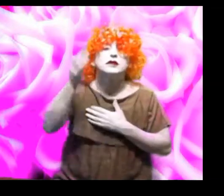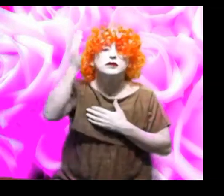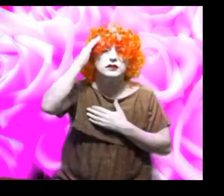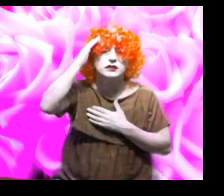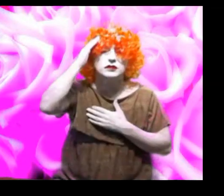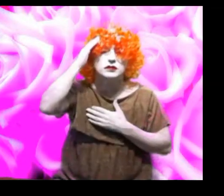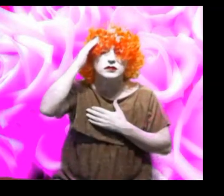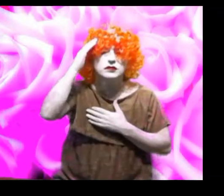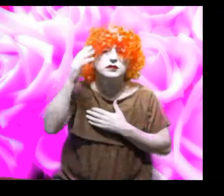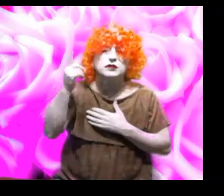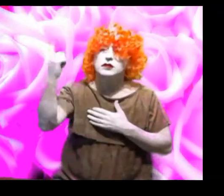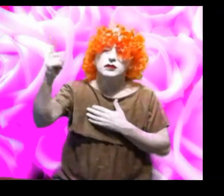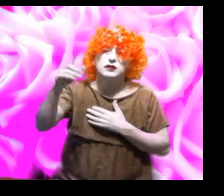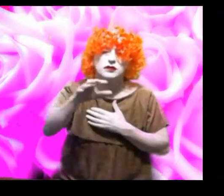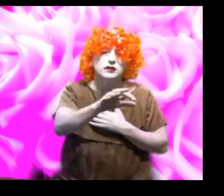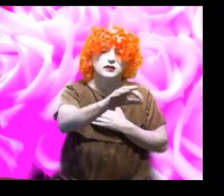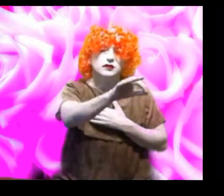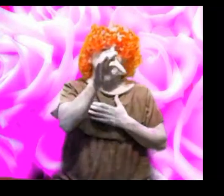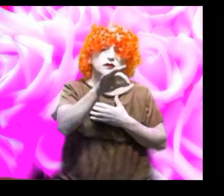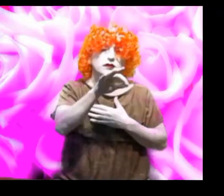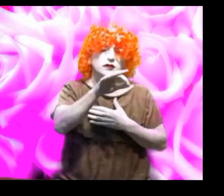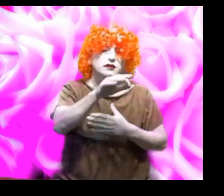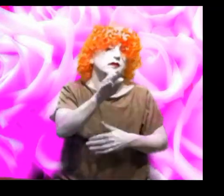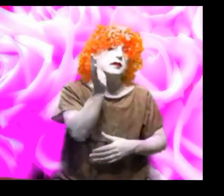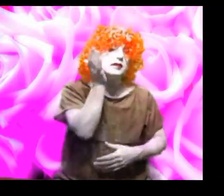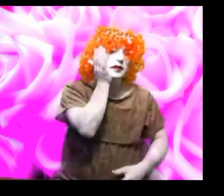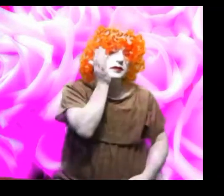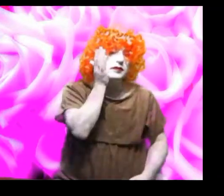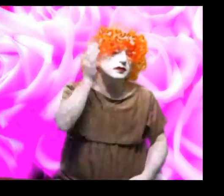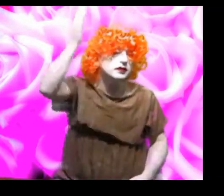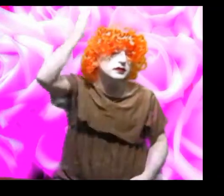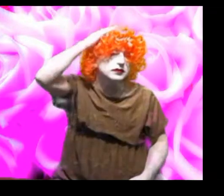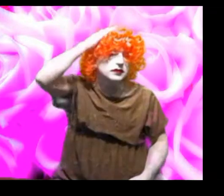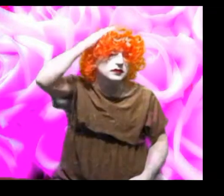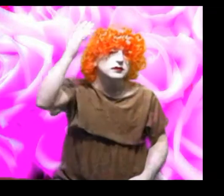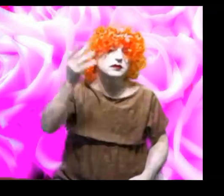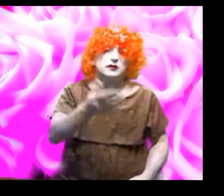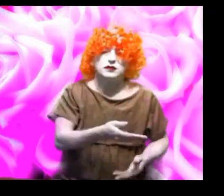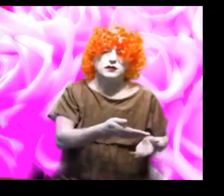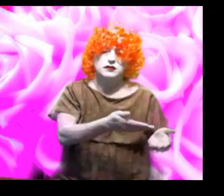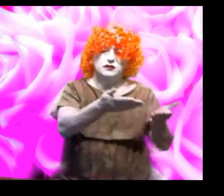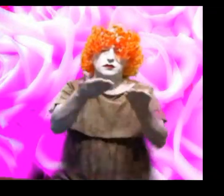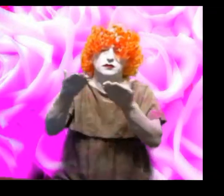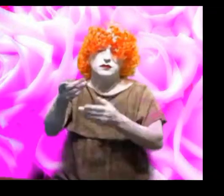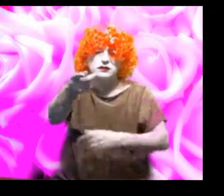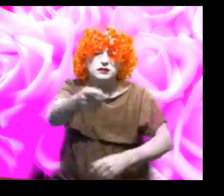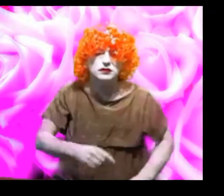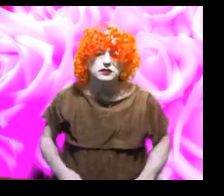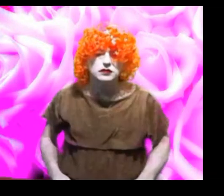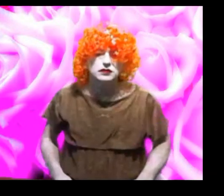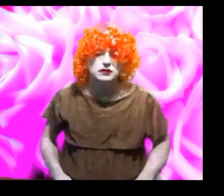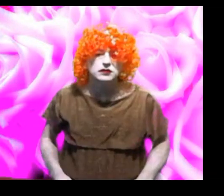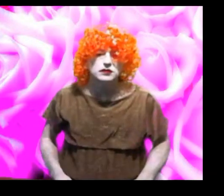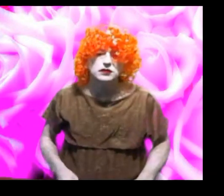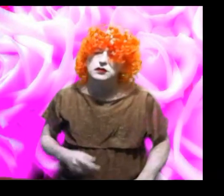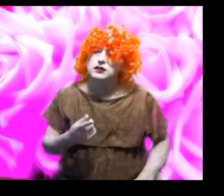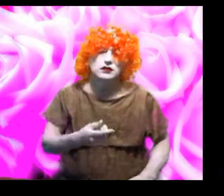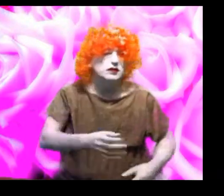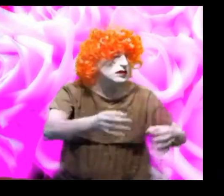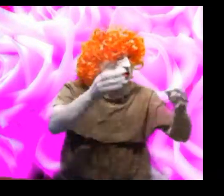God picked your parents specially, because only the best parents deserve you, be good for God and your parents.